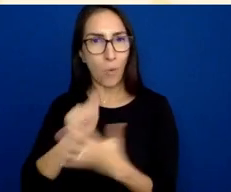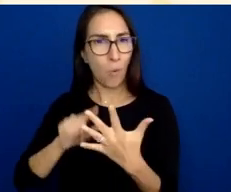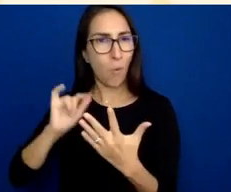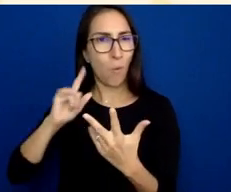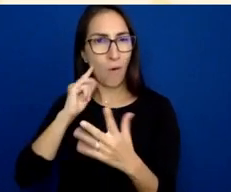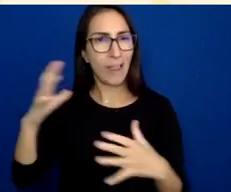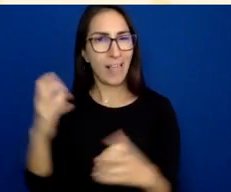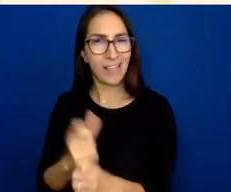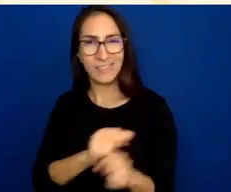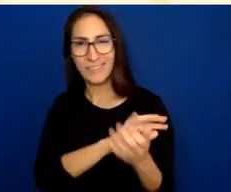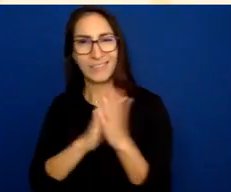So something like a ChatGPT.